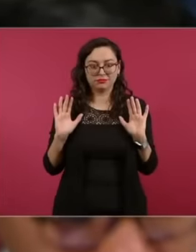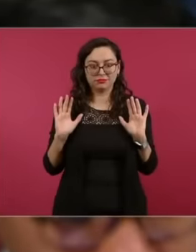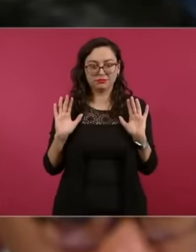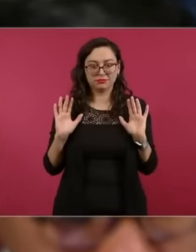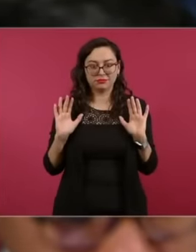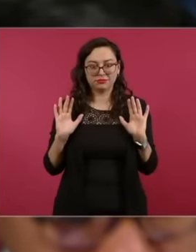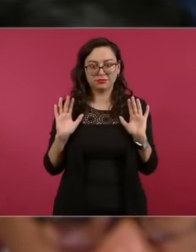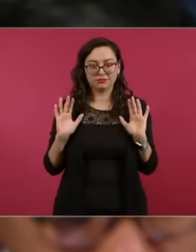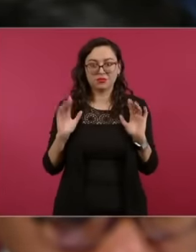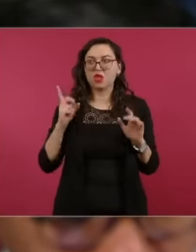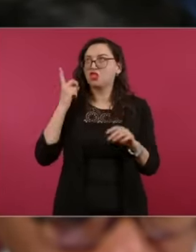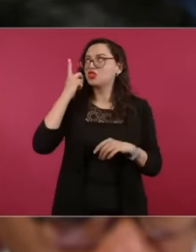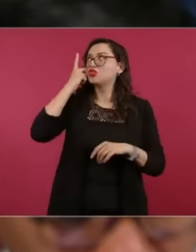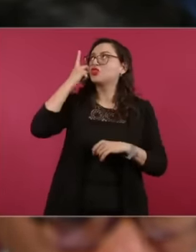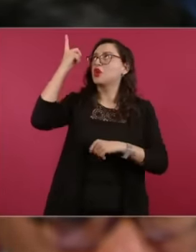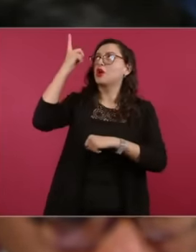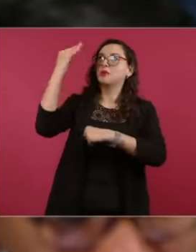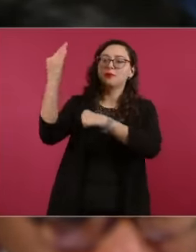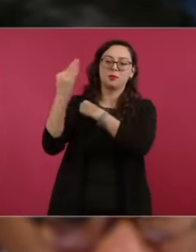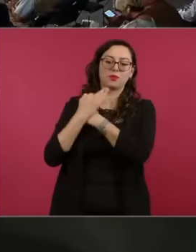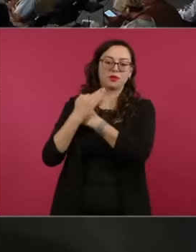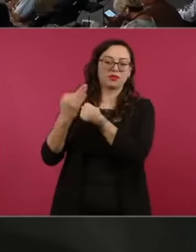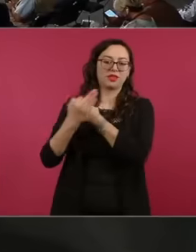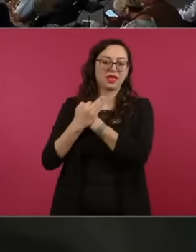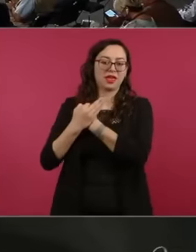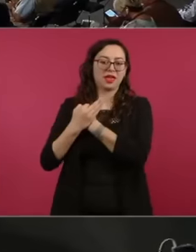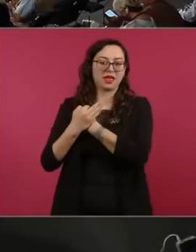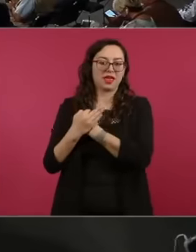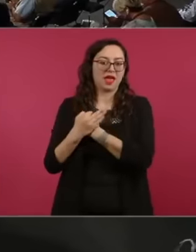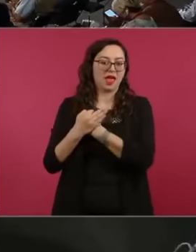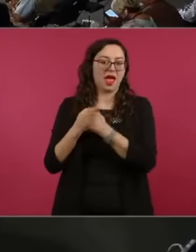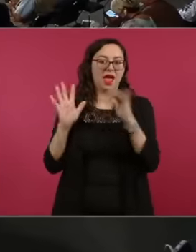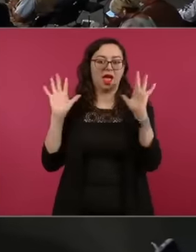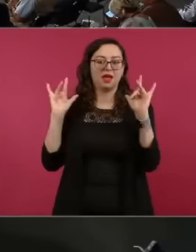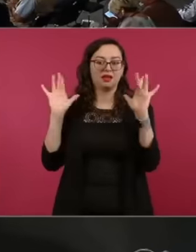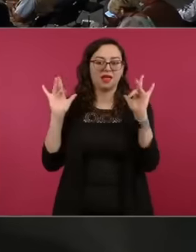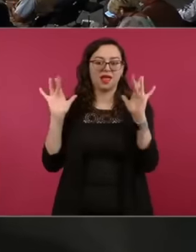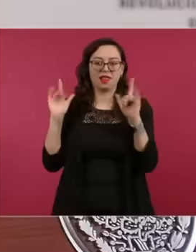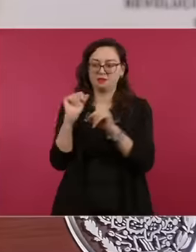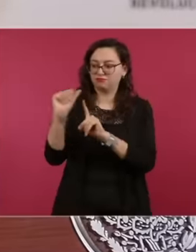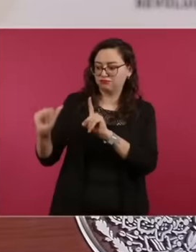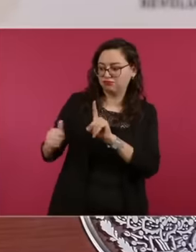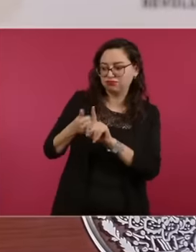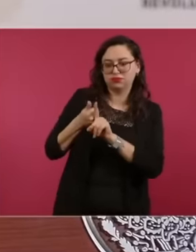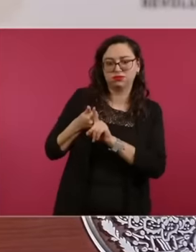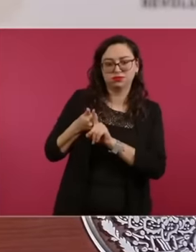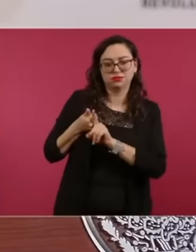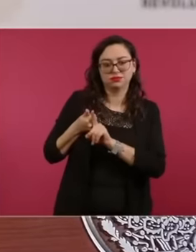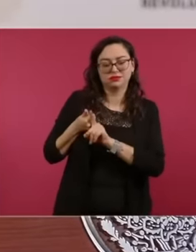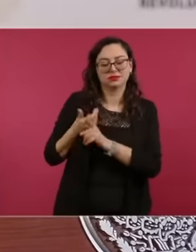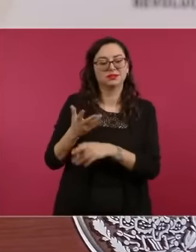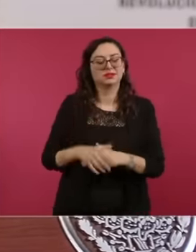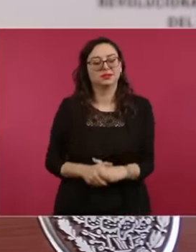my guardian angel protects me because imagine,